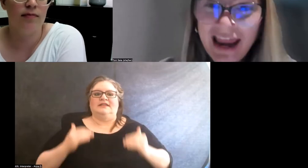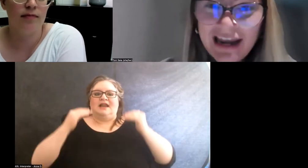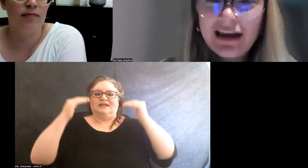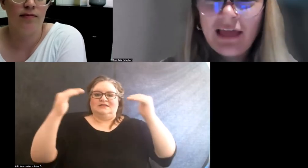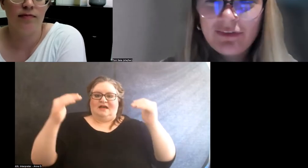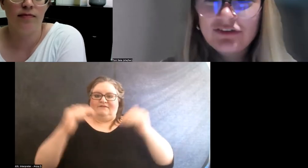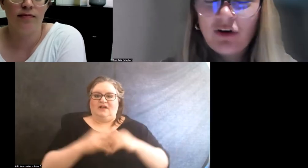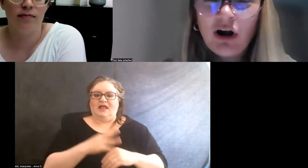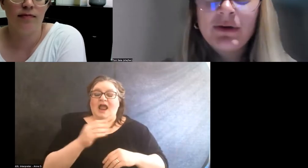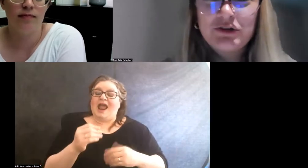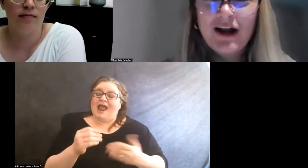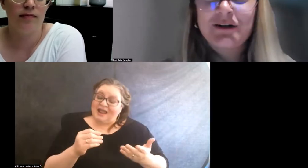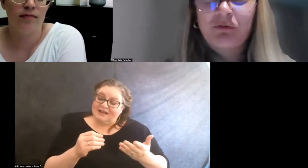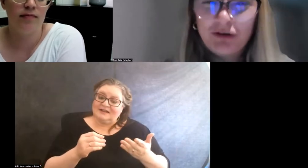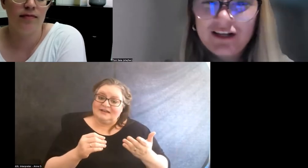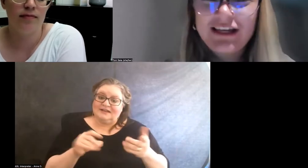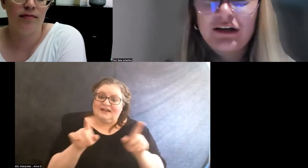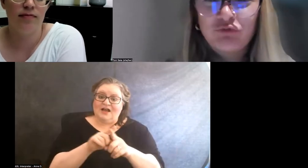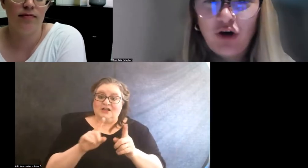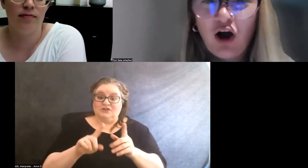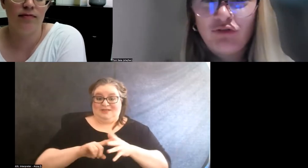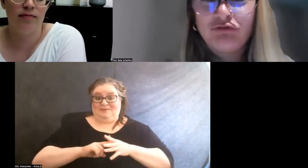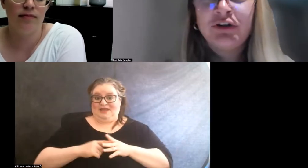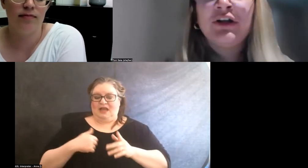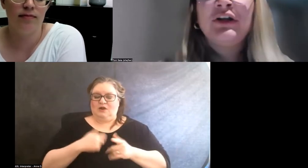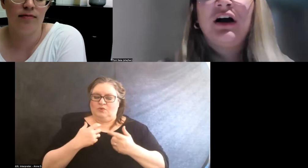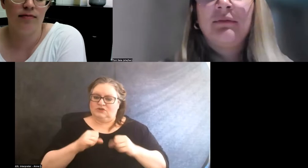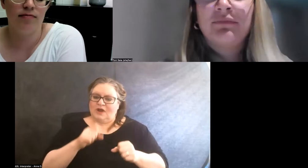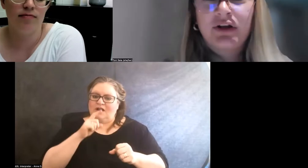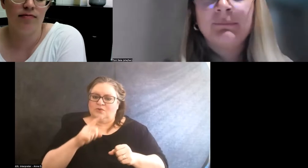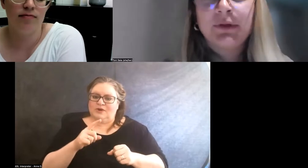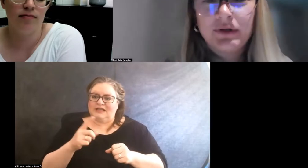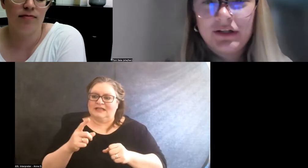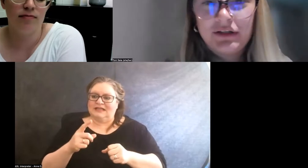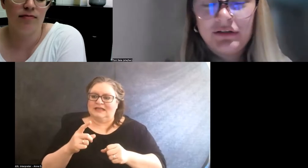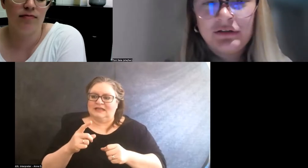And at the start, we tried to really involve the community